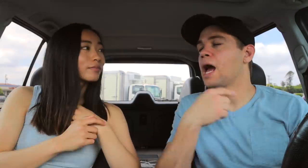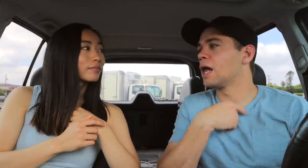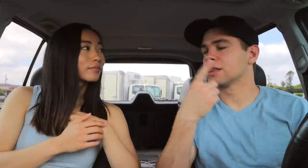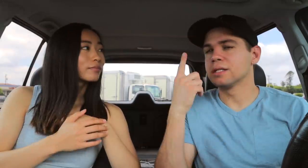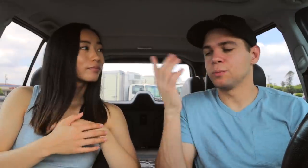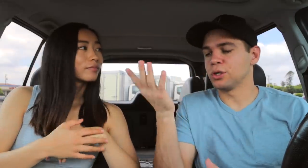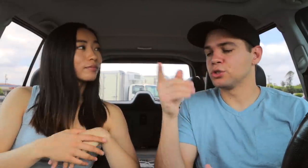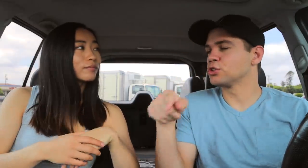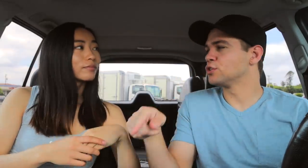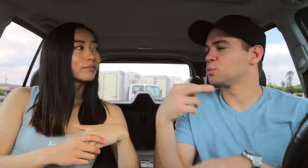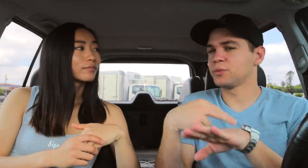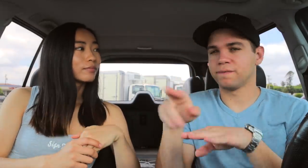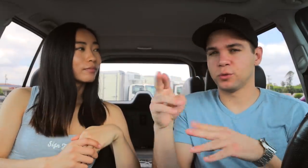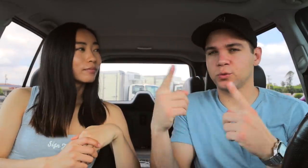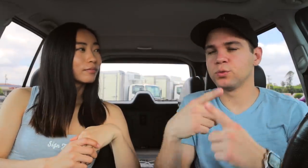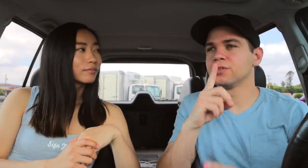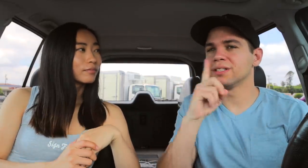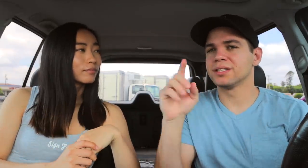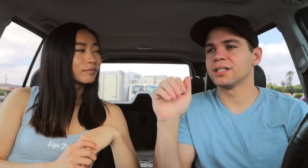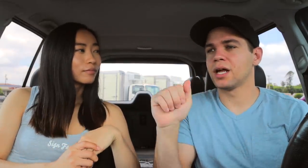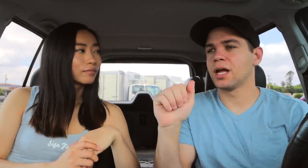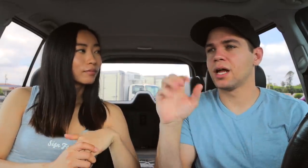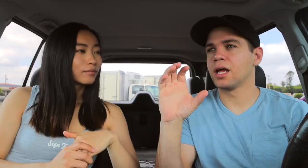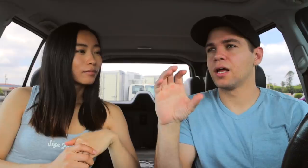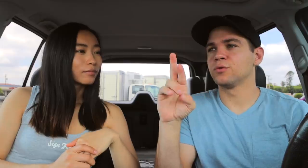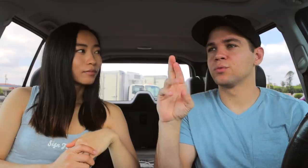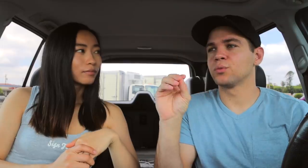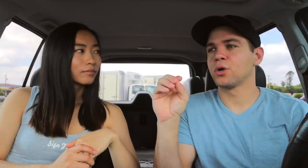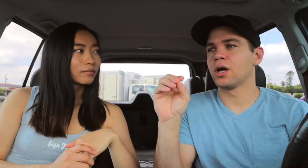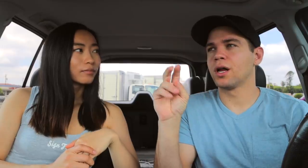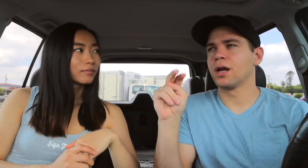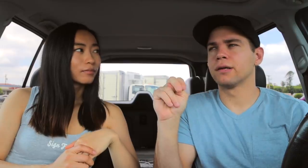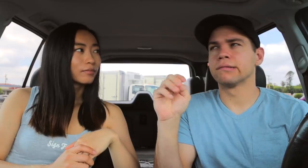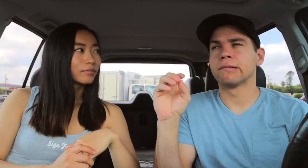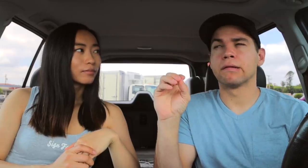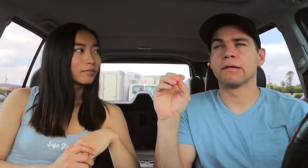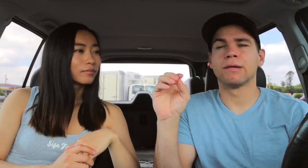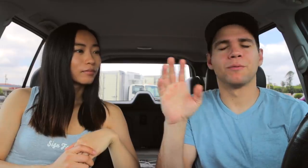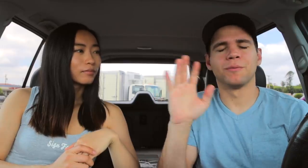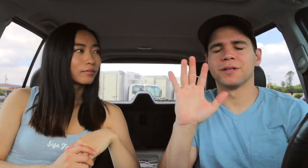I think what he's referring to is A-C-R-O-N-O. No,